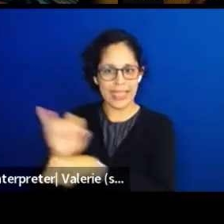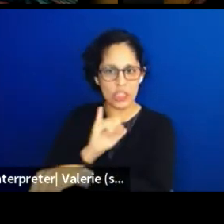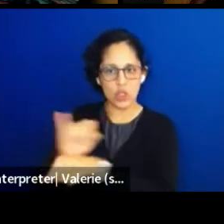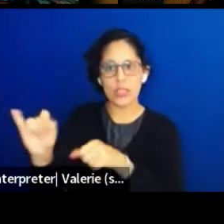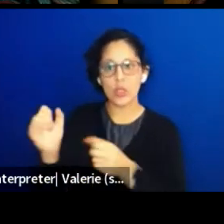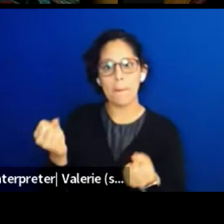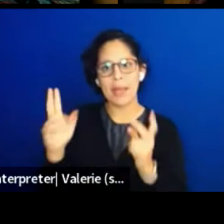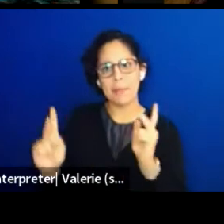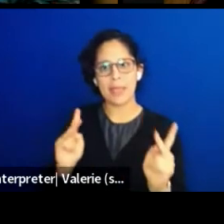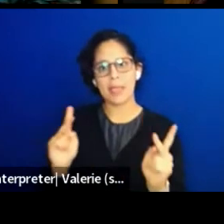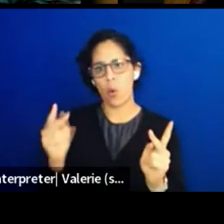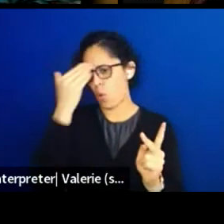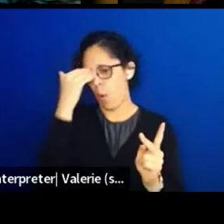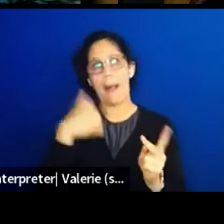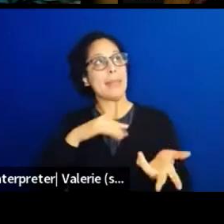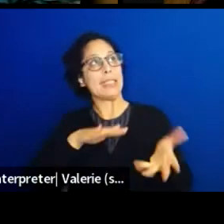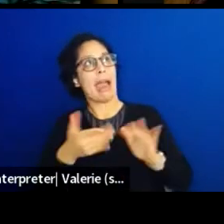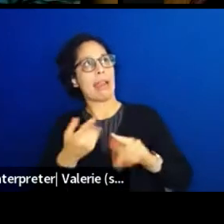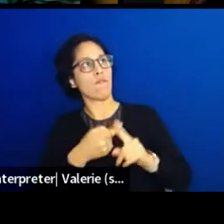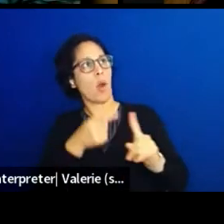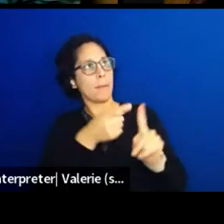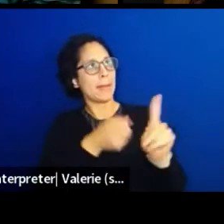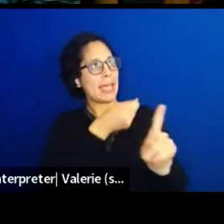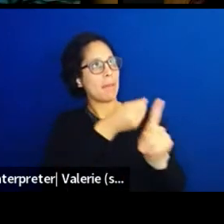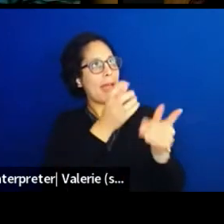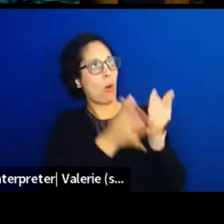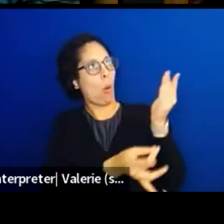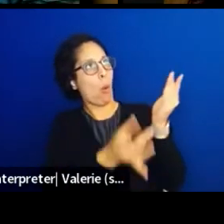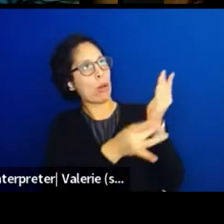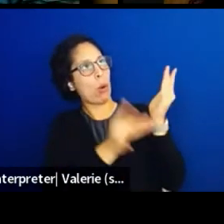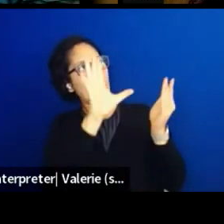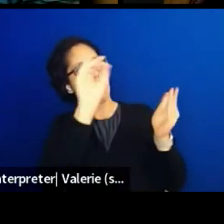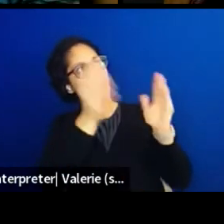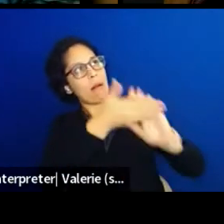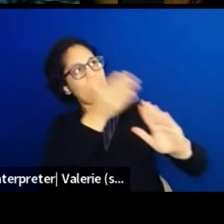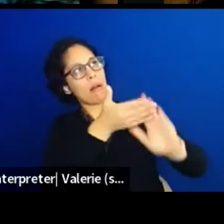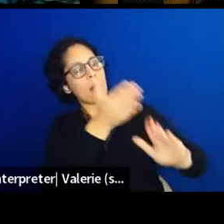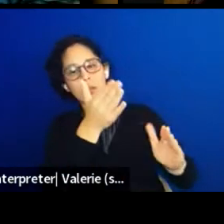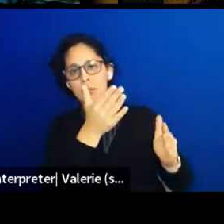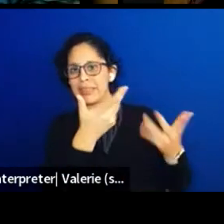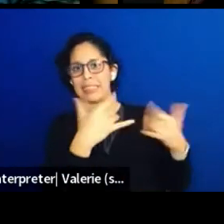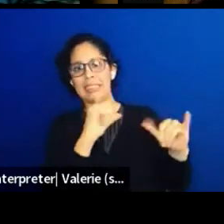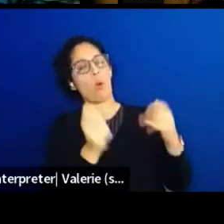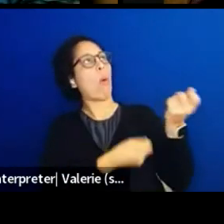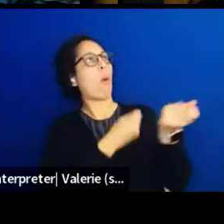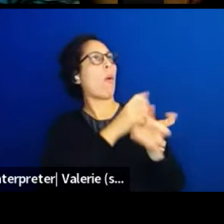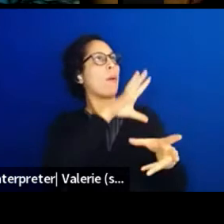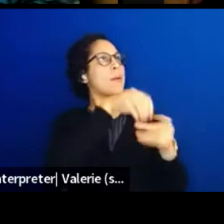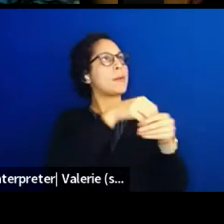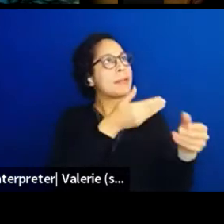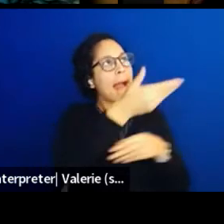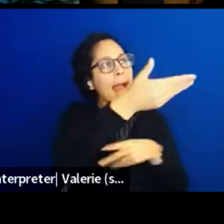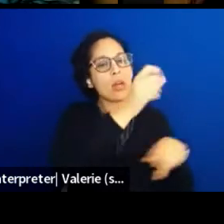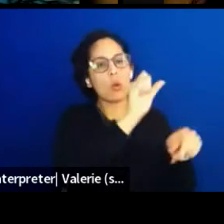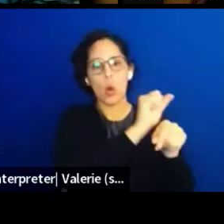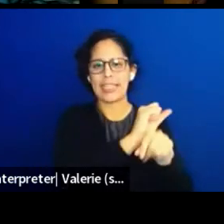And so we knew from the top that this was gonna be like an uphill climb. And so we needed everybody on our side.